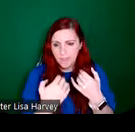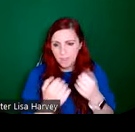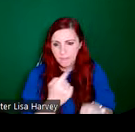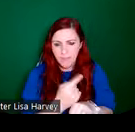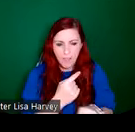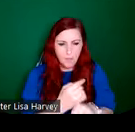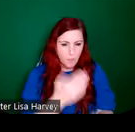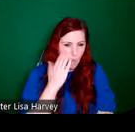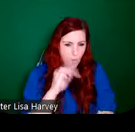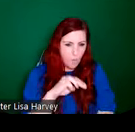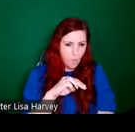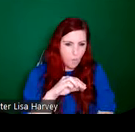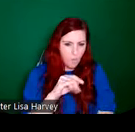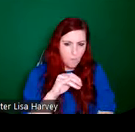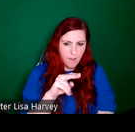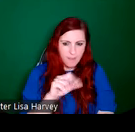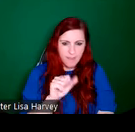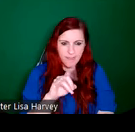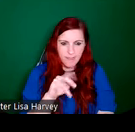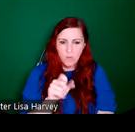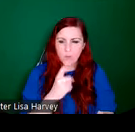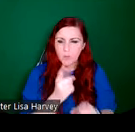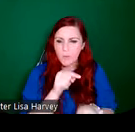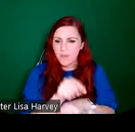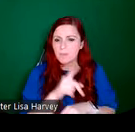doing, she was much more interested in kind of exploring the abstract potential